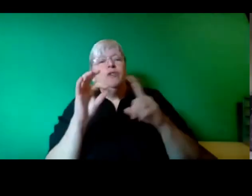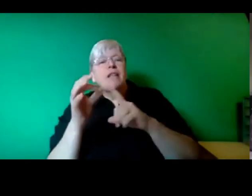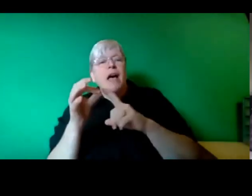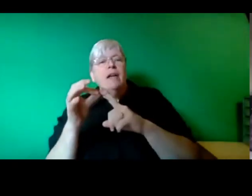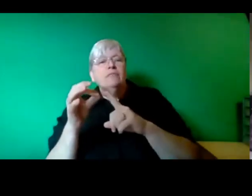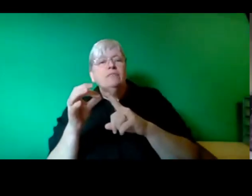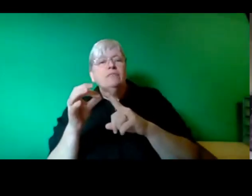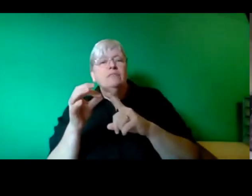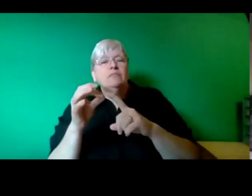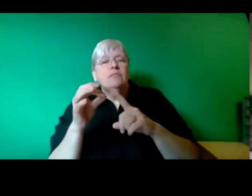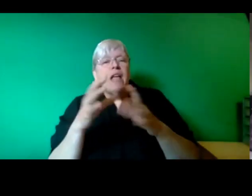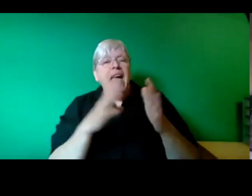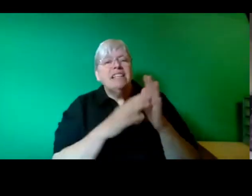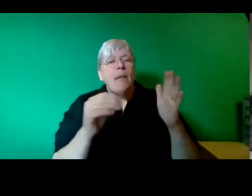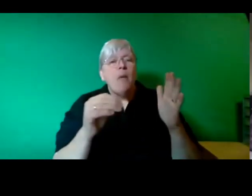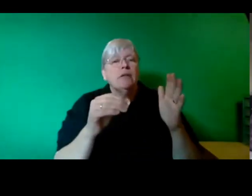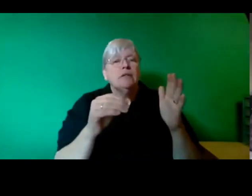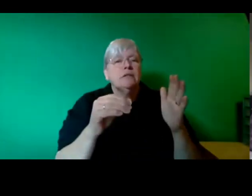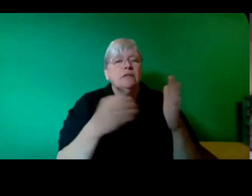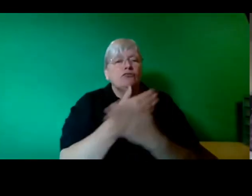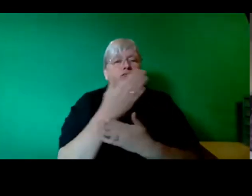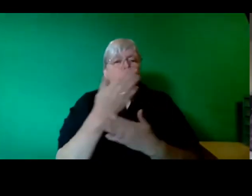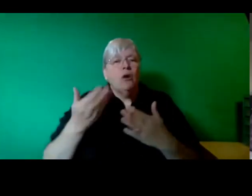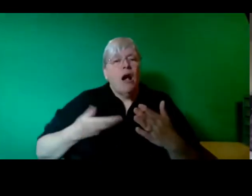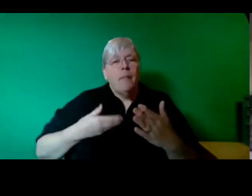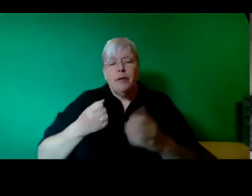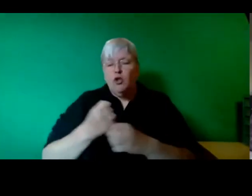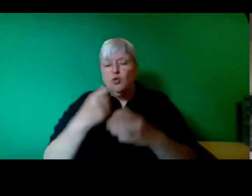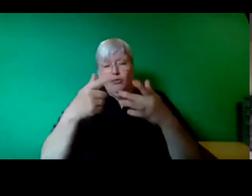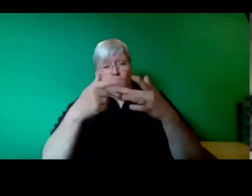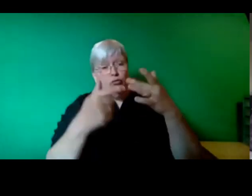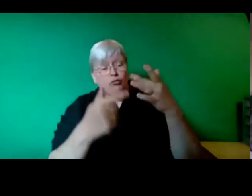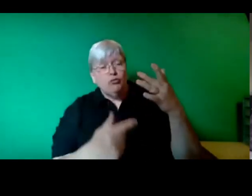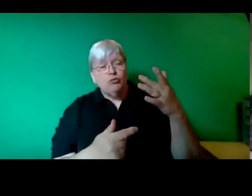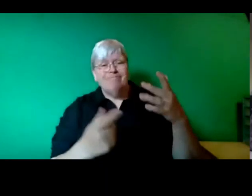but I have to take issue with one or two of the things she said. First of all,